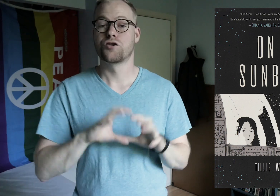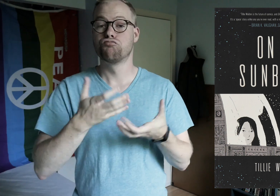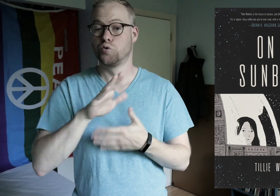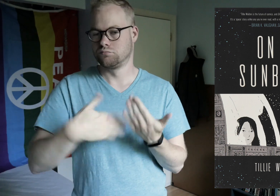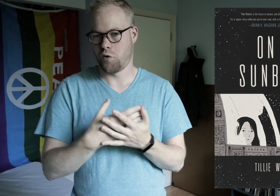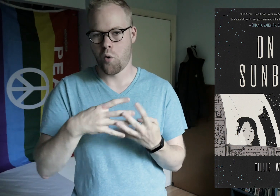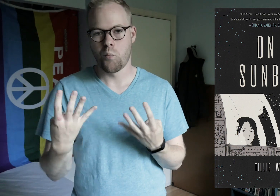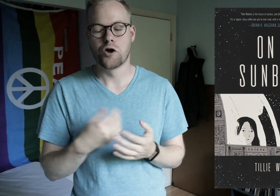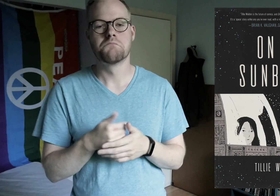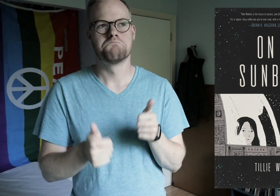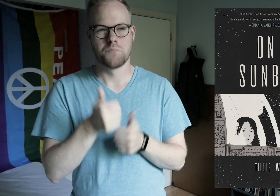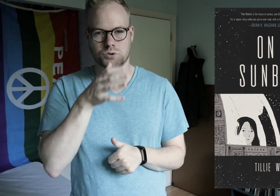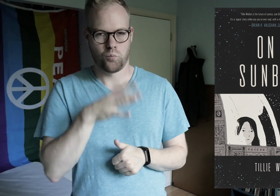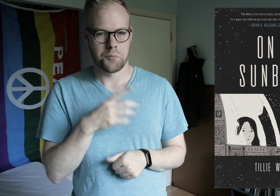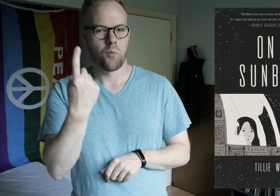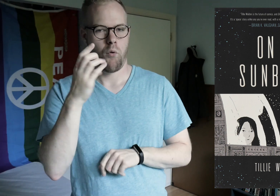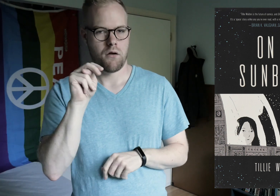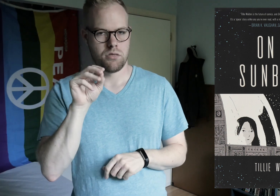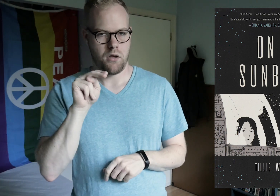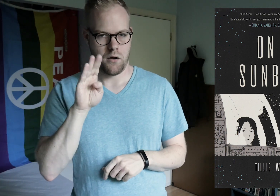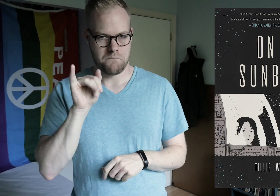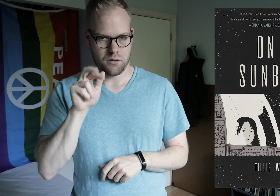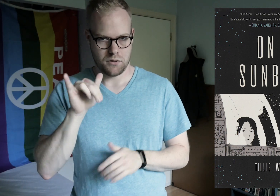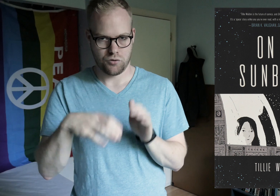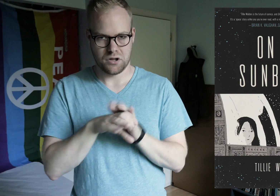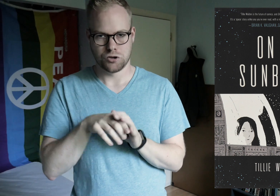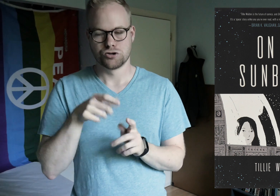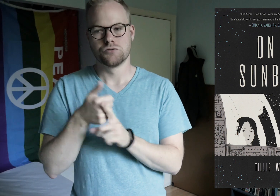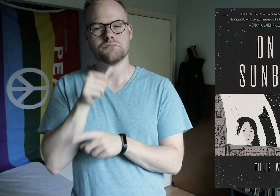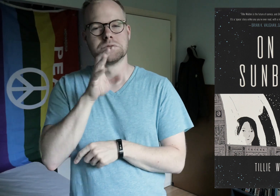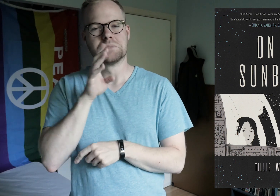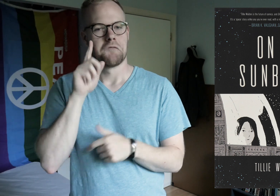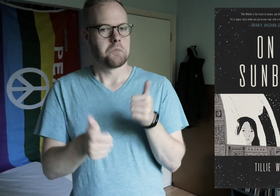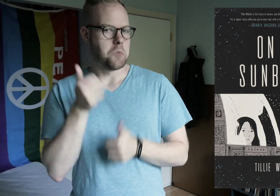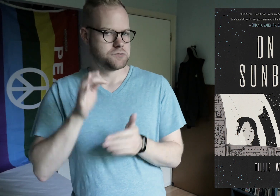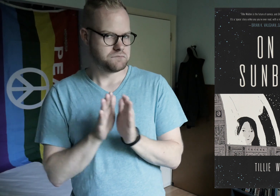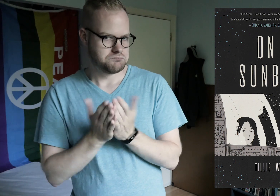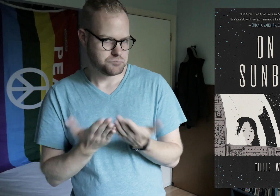The crew is all queer, mostly women with one nonbinary character that doesn’t speak for the majority of the story.